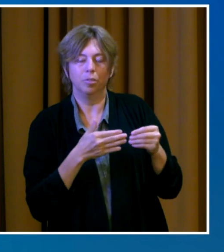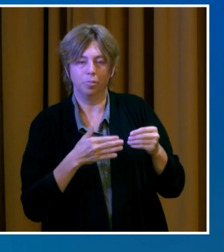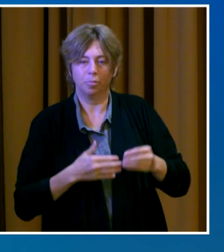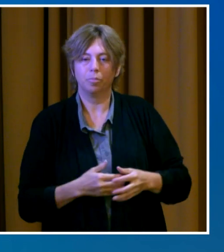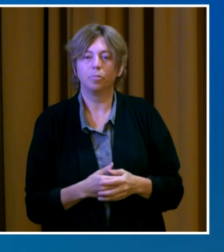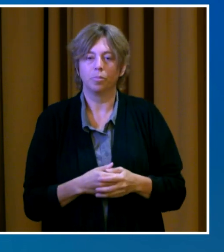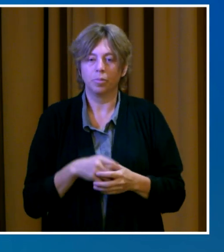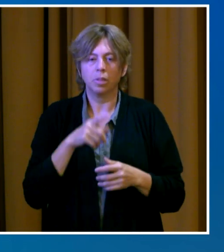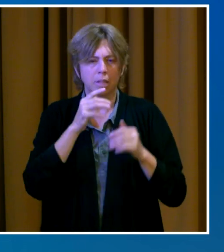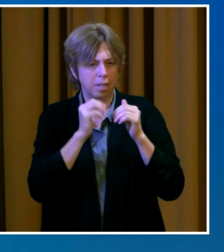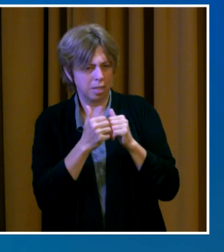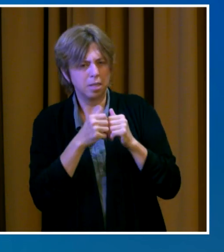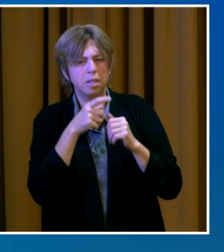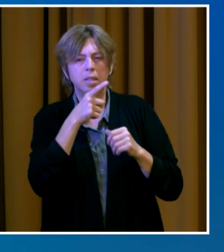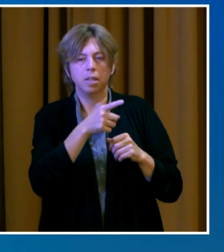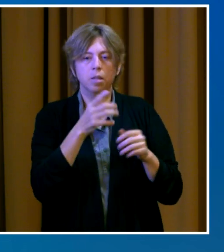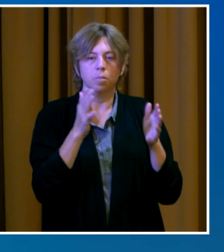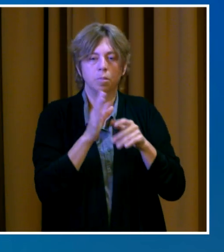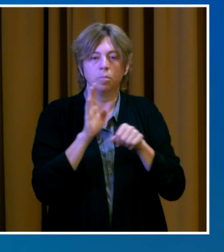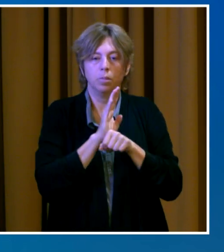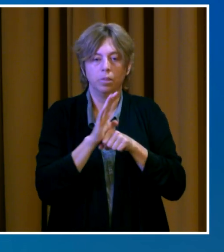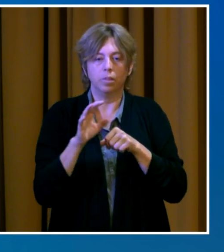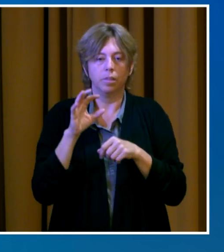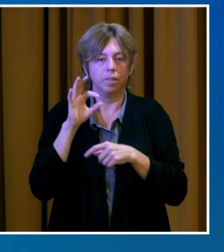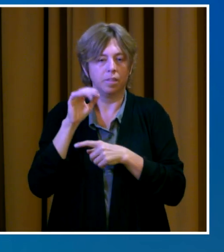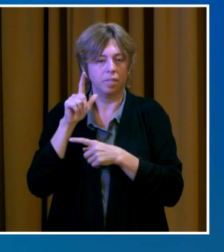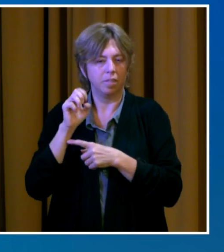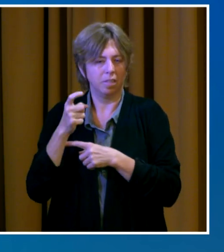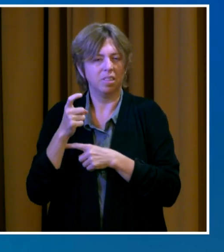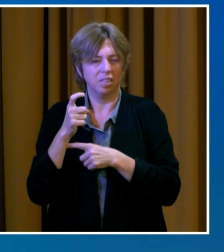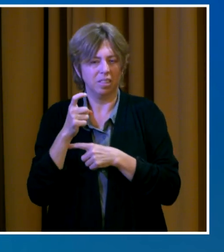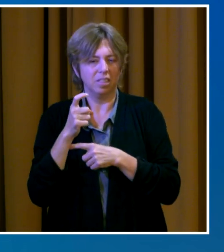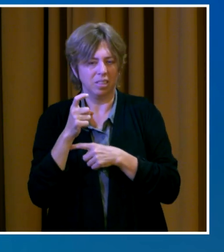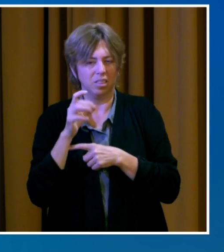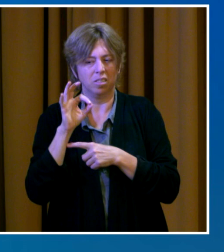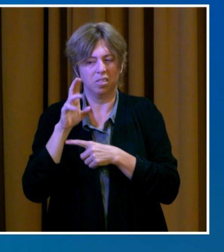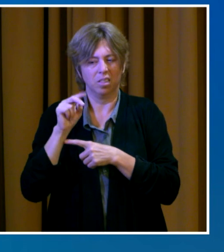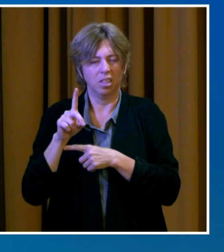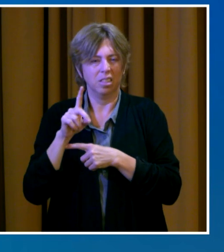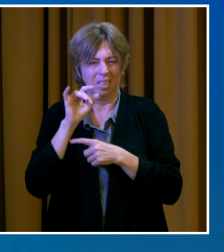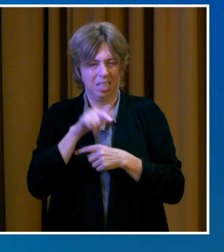The money can be spent flexibly, including a payroll, utilities